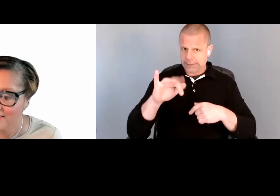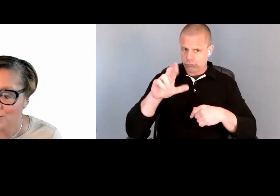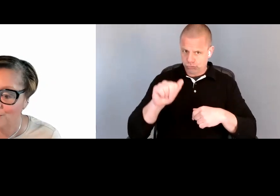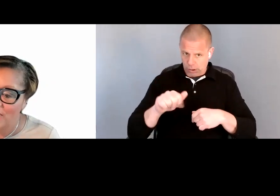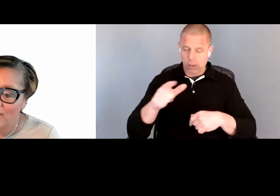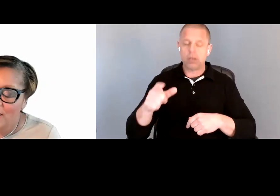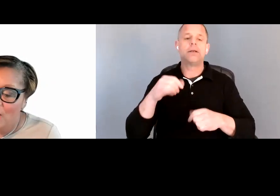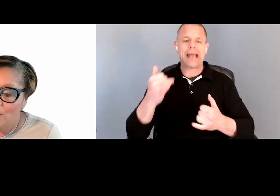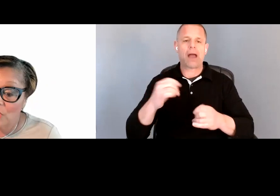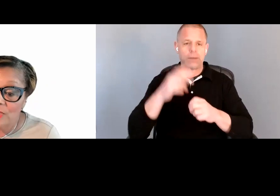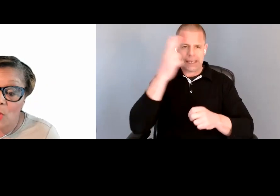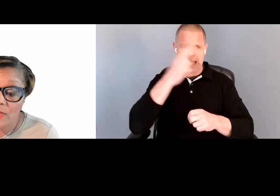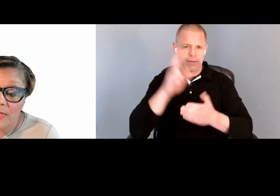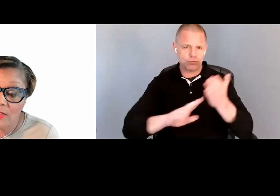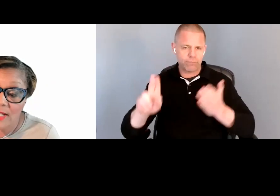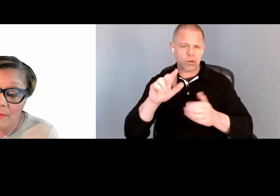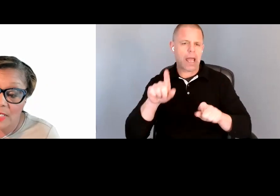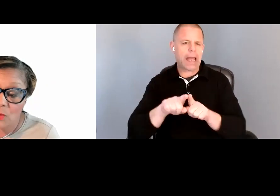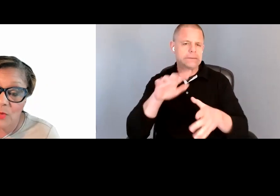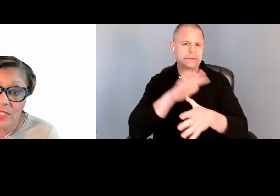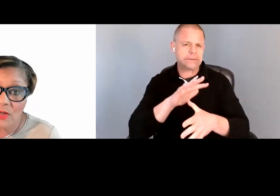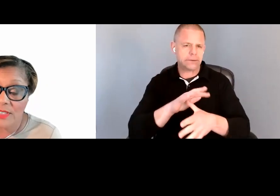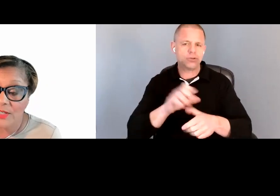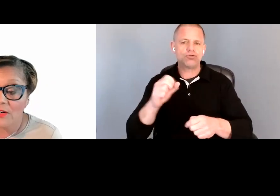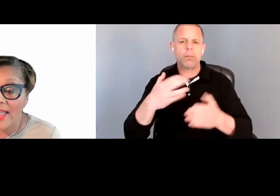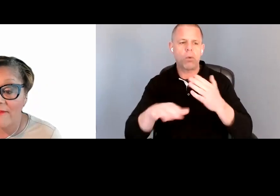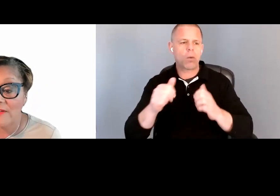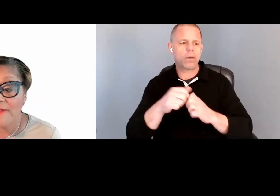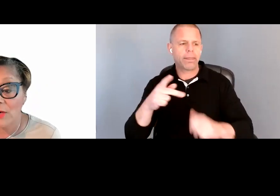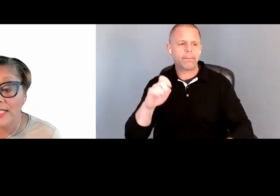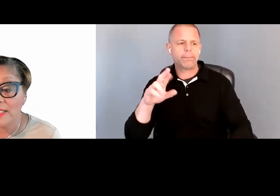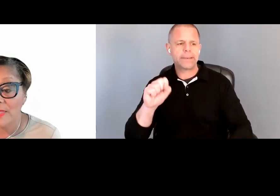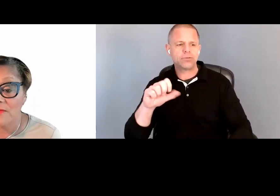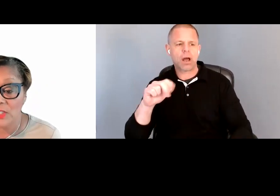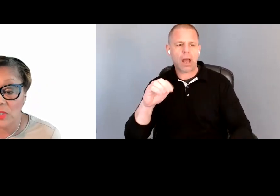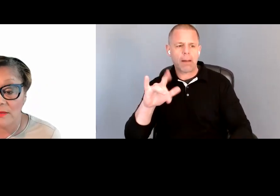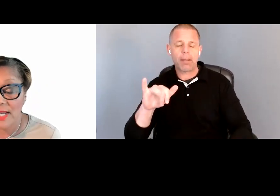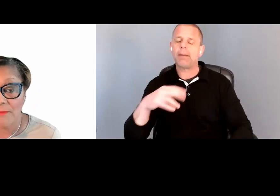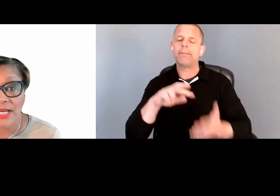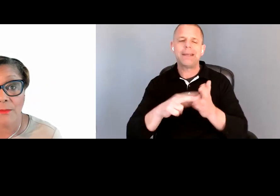senior. She was born with Peters anomaly, which resulted in her having very low vision and being a